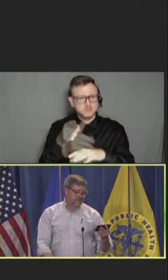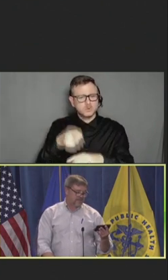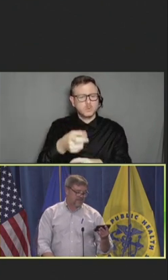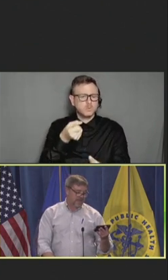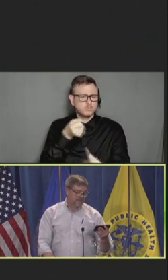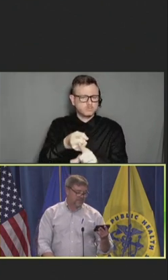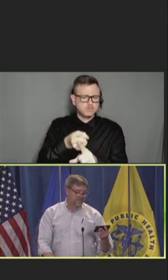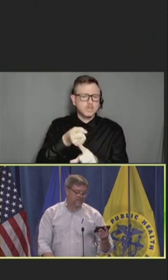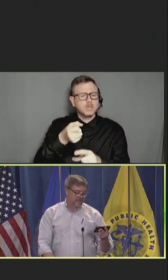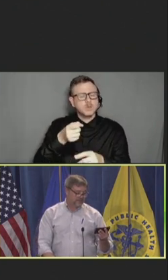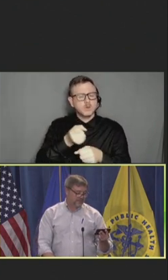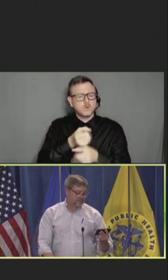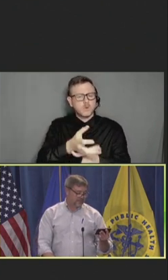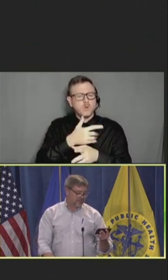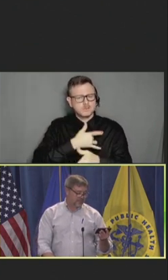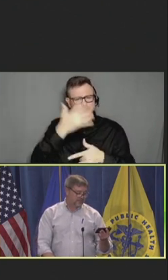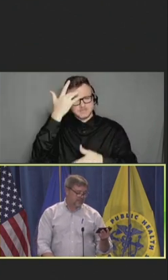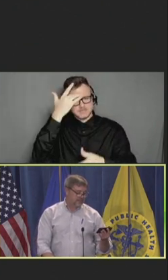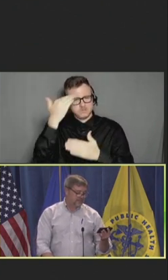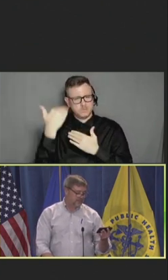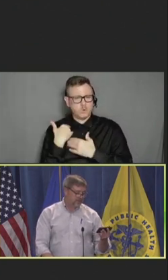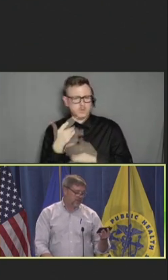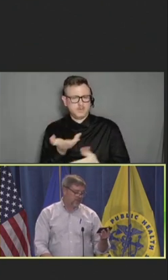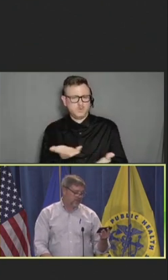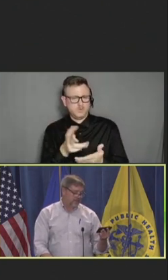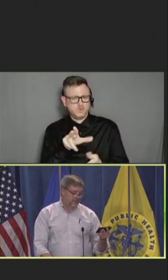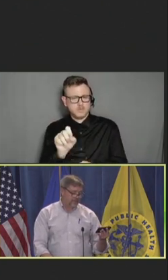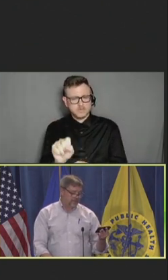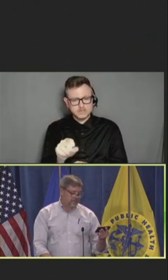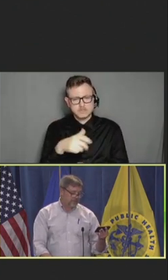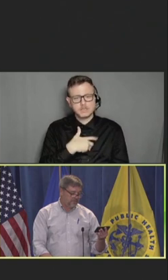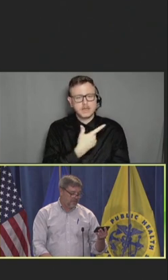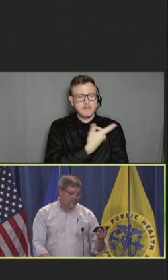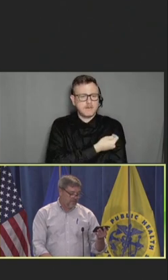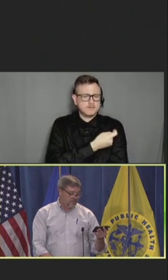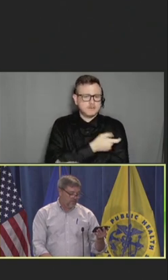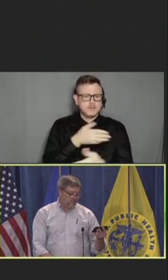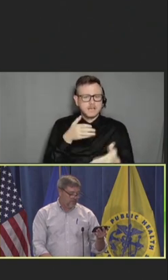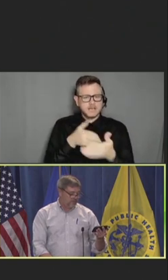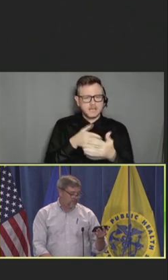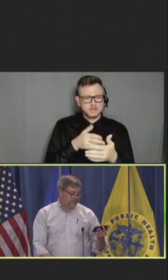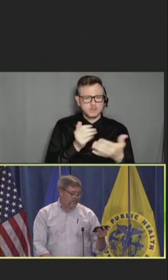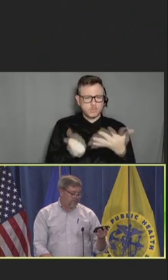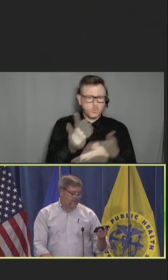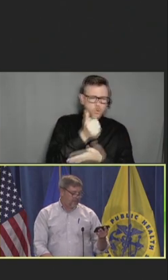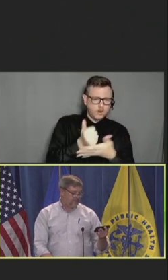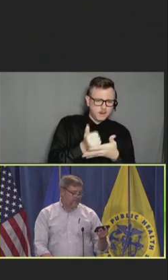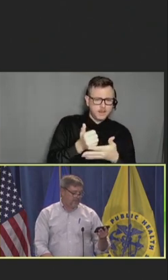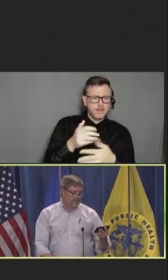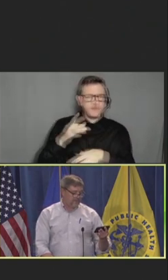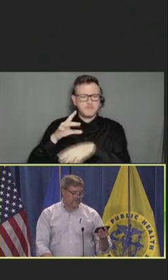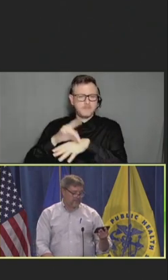status of vaccines against each priority pathogen with regard to pipeline and marketing status